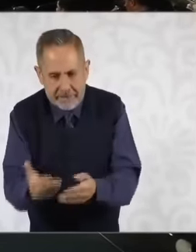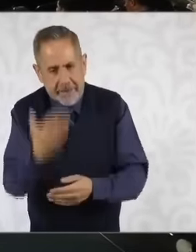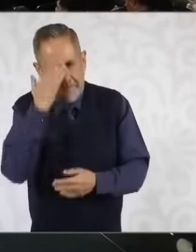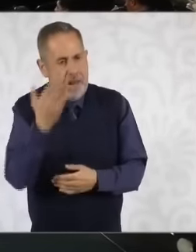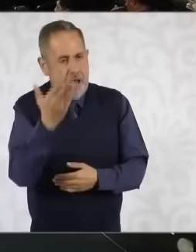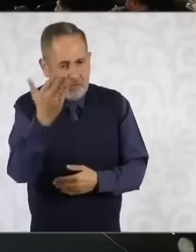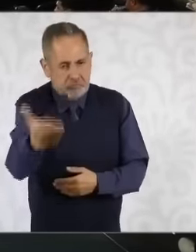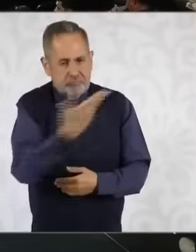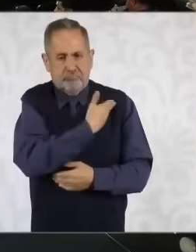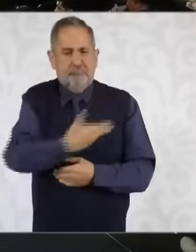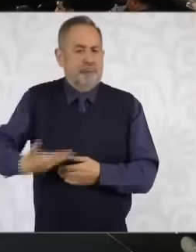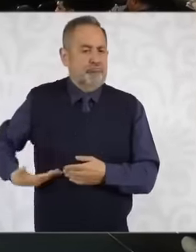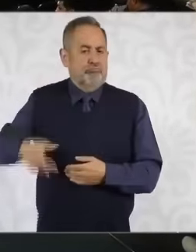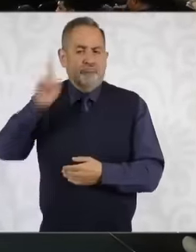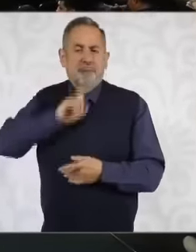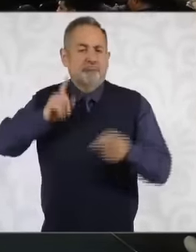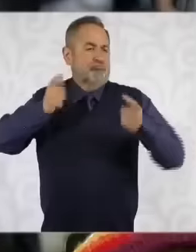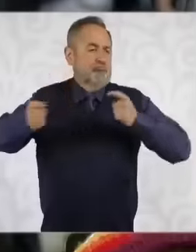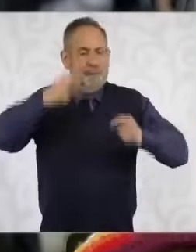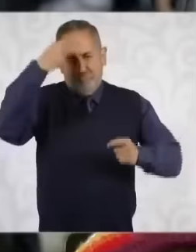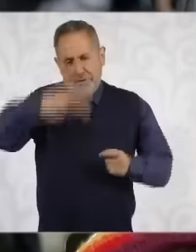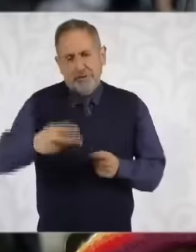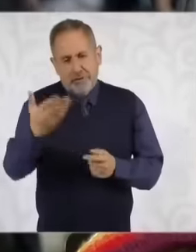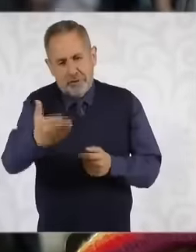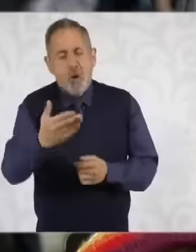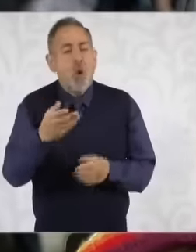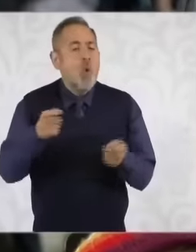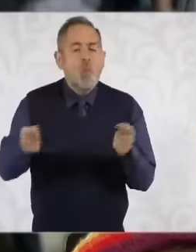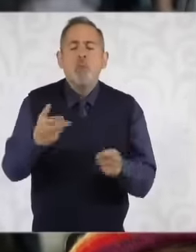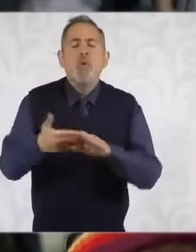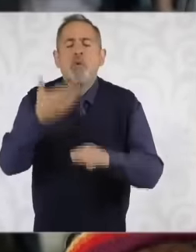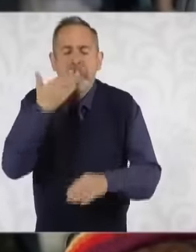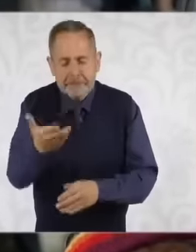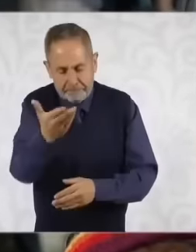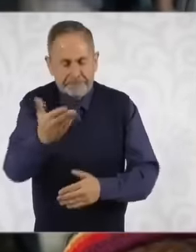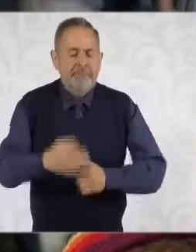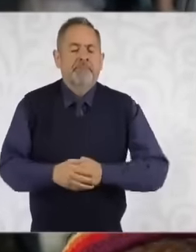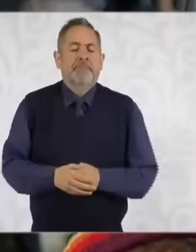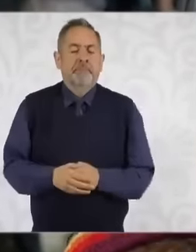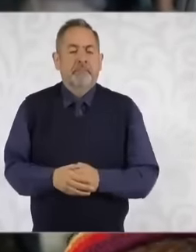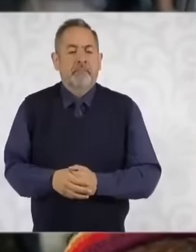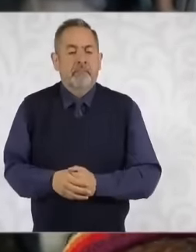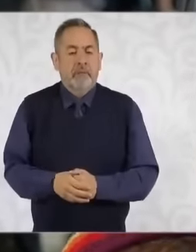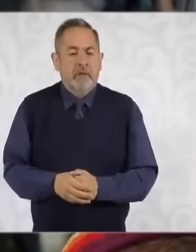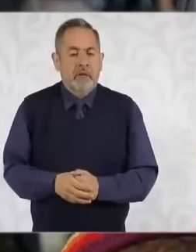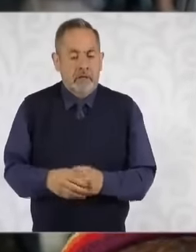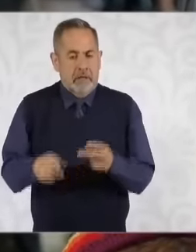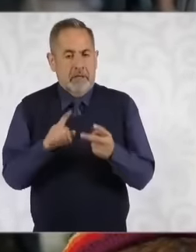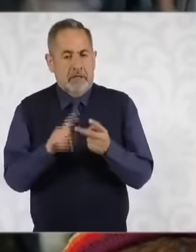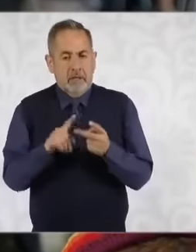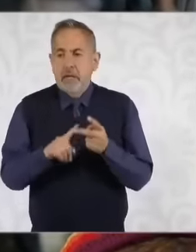you to take the reins of this country and you are doing it very well eh according to a report from the